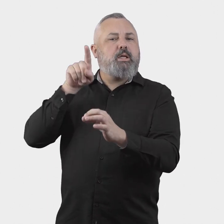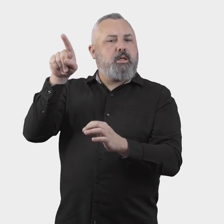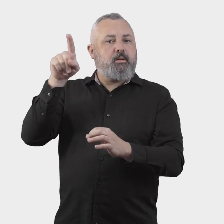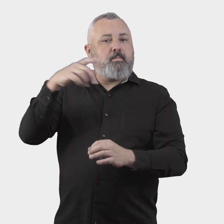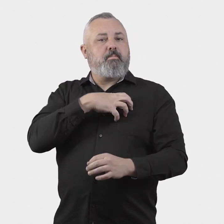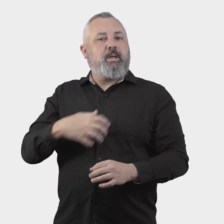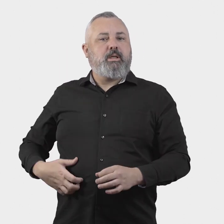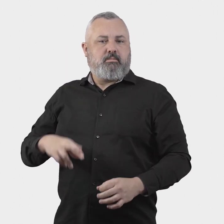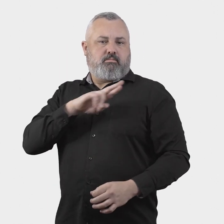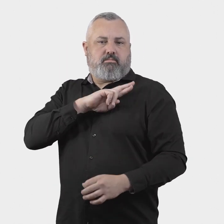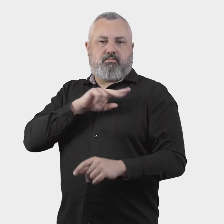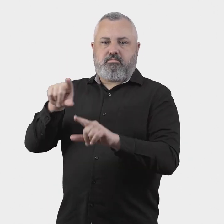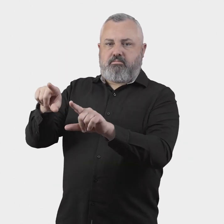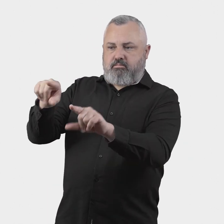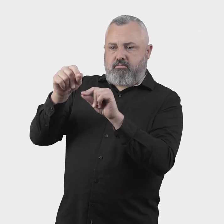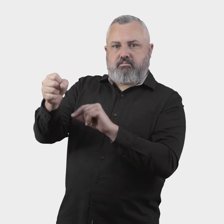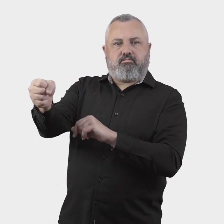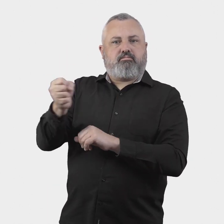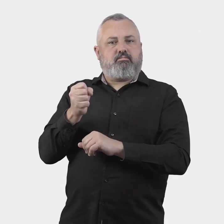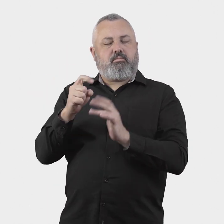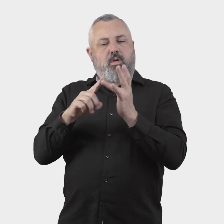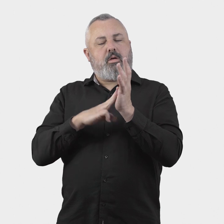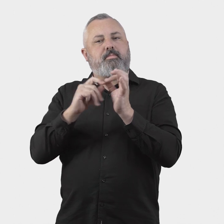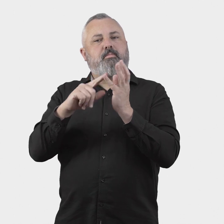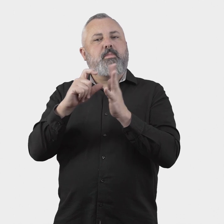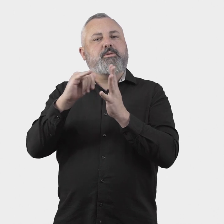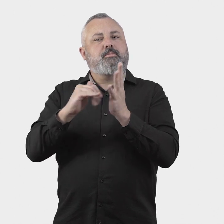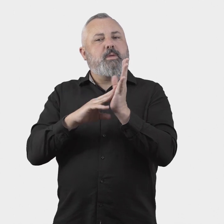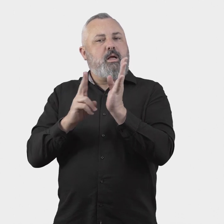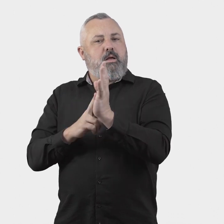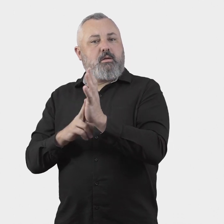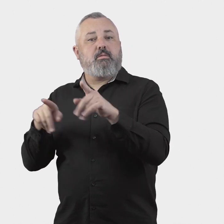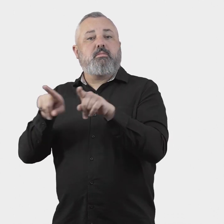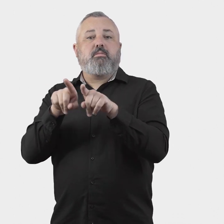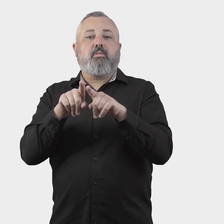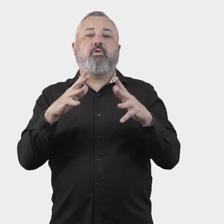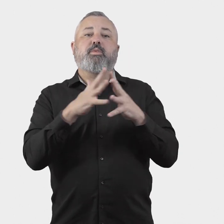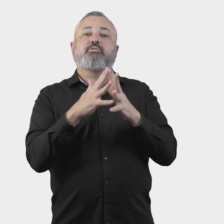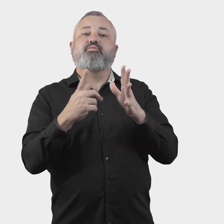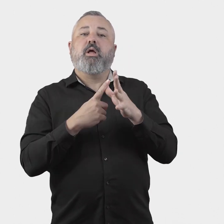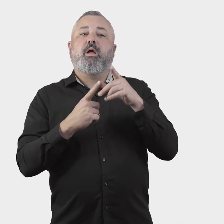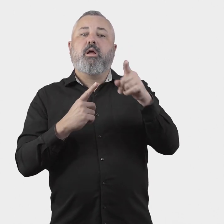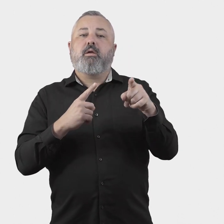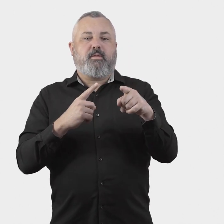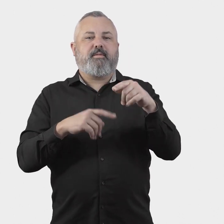the Minister appoints the ombudsman and the Energy and Water Ombudsman of Western Australia